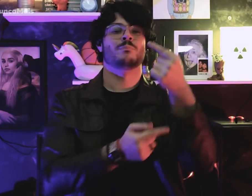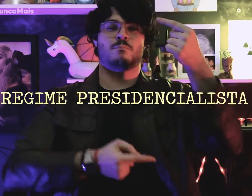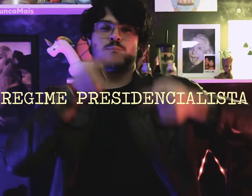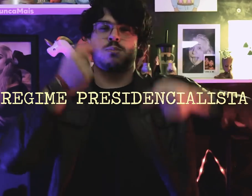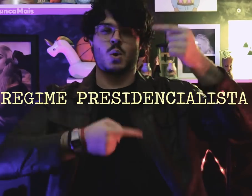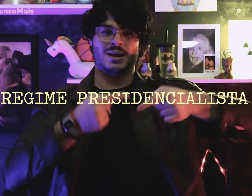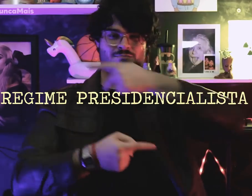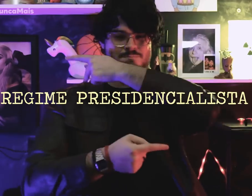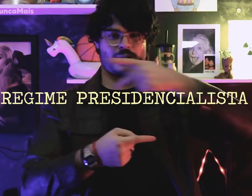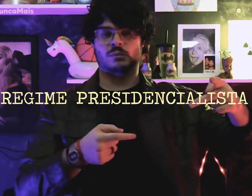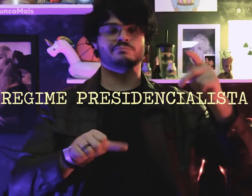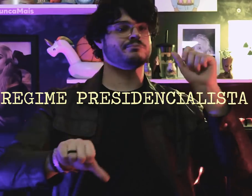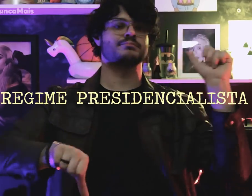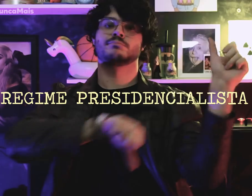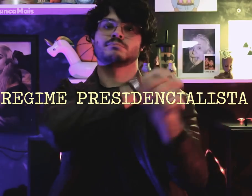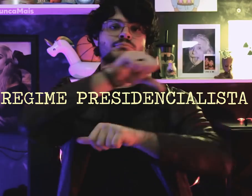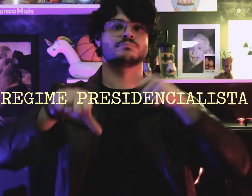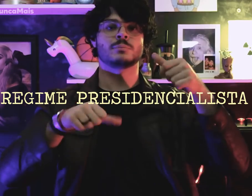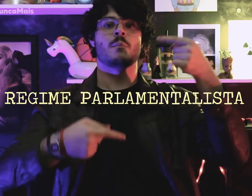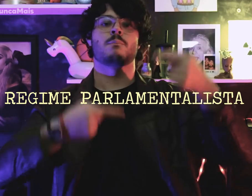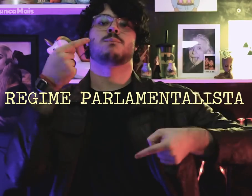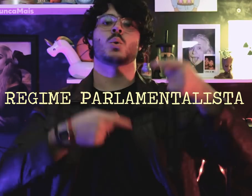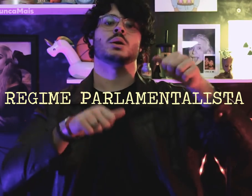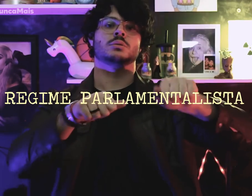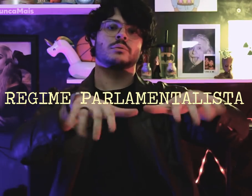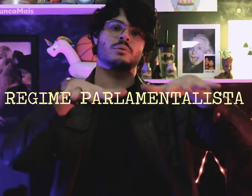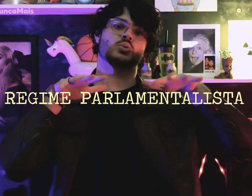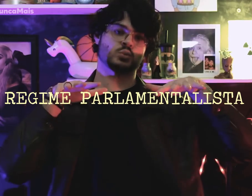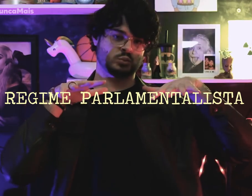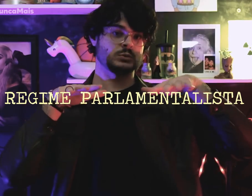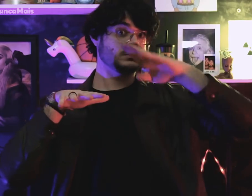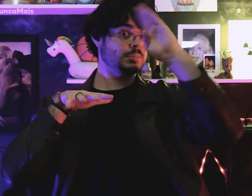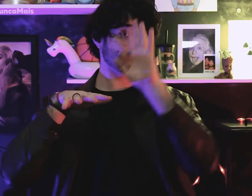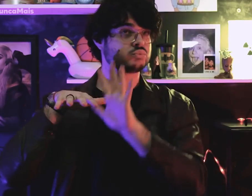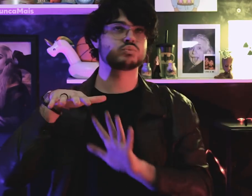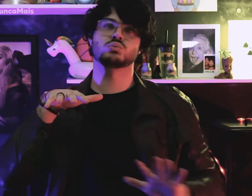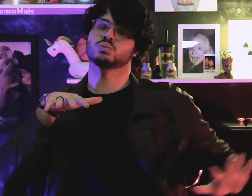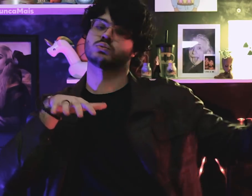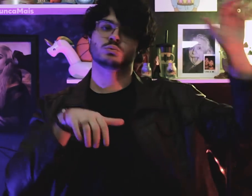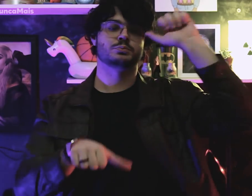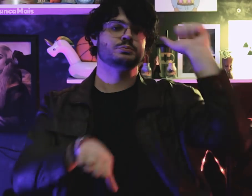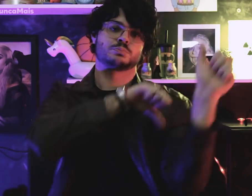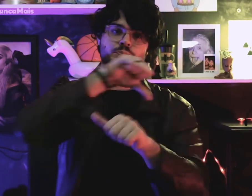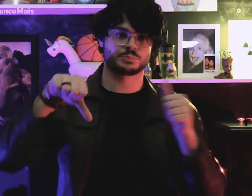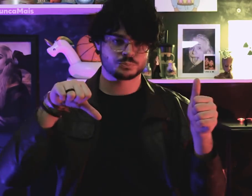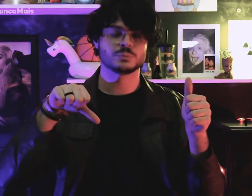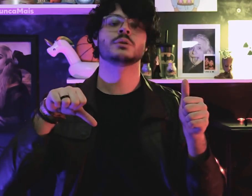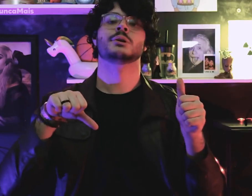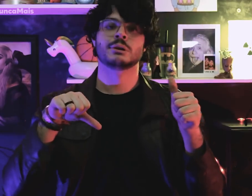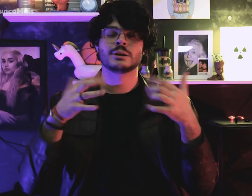establishing the regime parliamentarian in Brazil